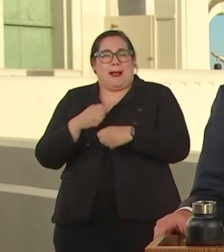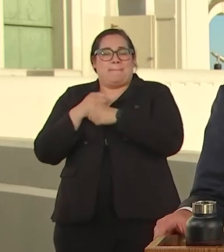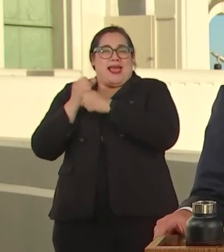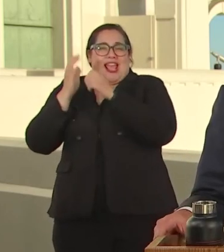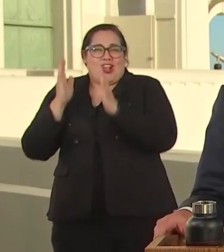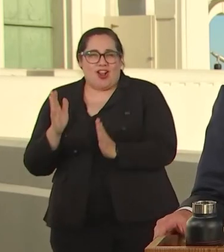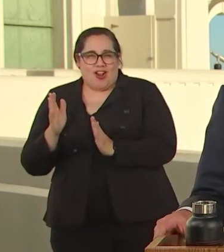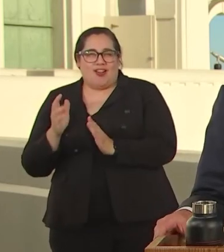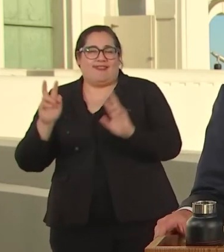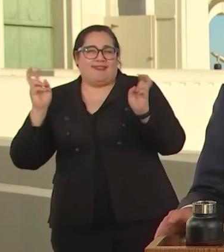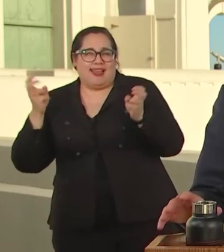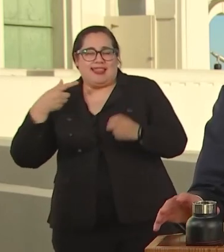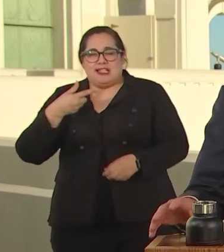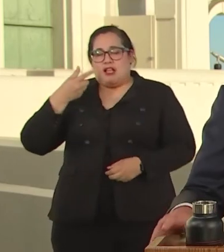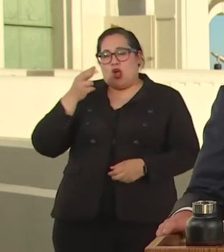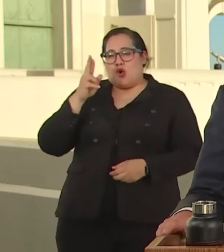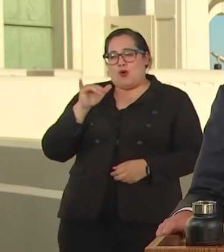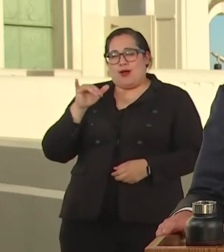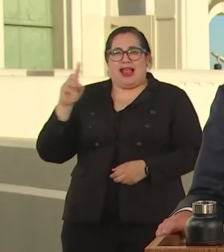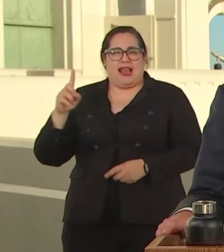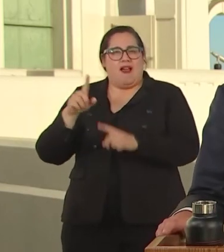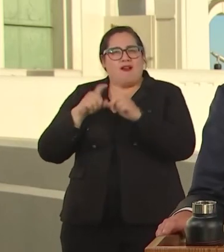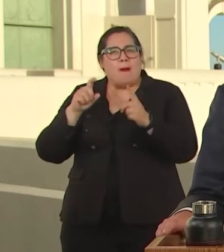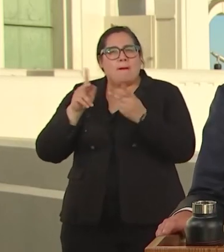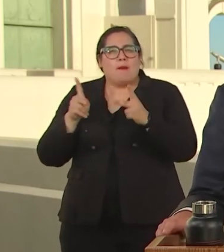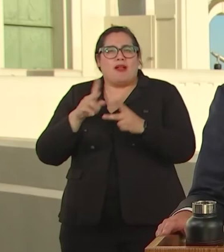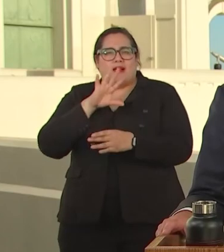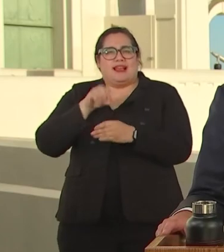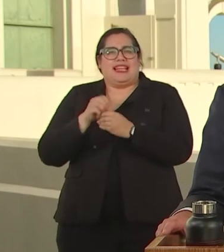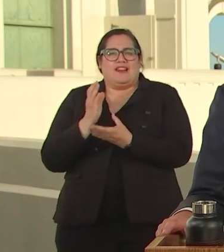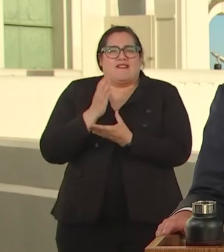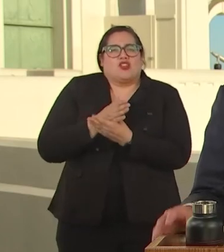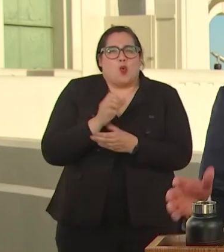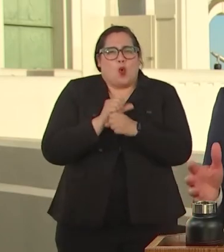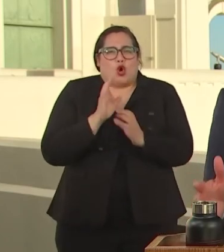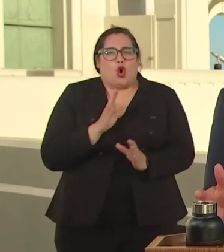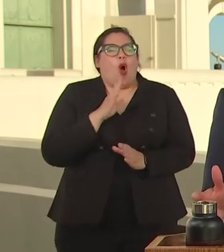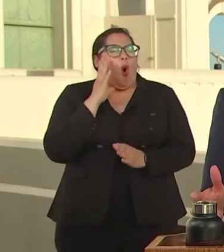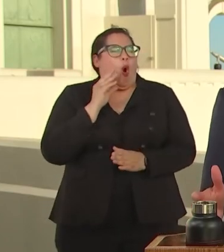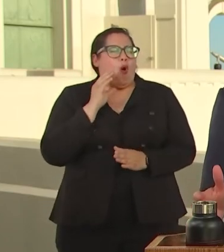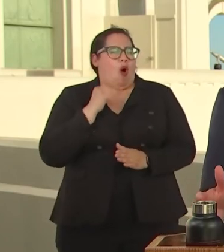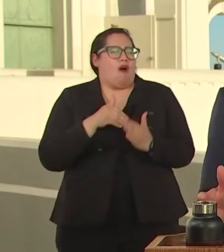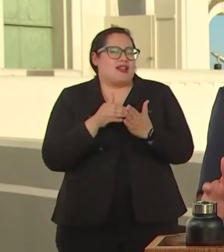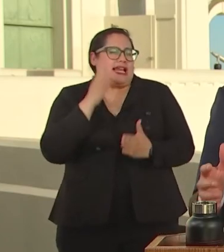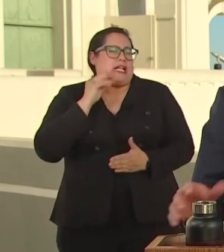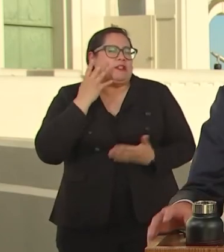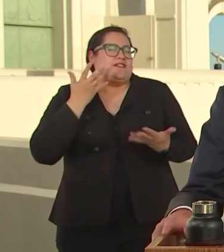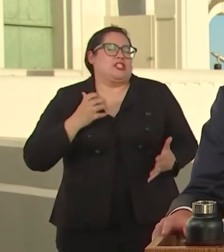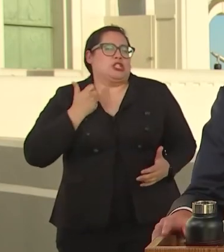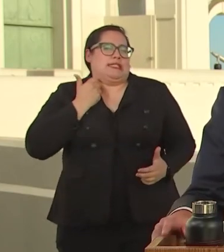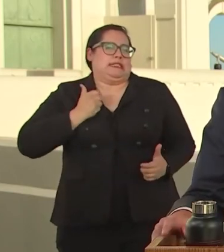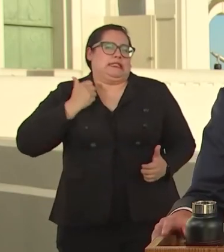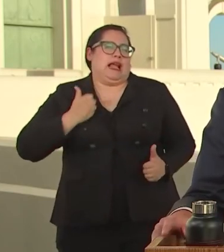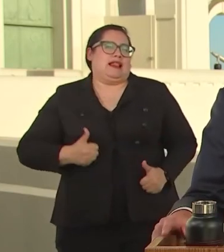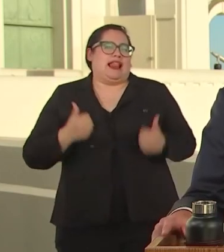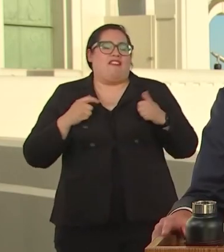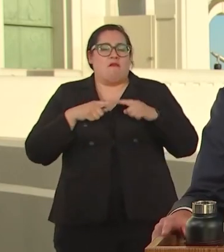COMMUNITY INTERVENTION WORKERS OFTEN WHO HAVE LIVED THE LIFE OF GANG LIFE BUT TURNED THEIR WOUNDS INTO A POWER TO HEAL,